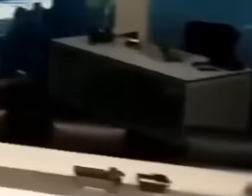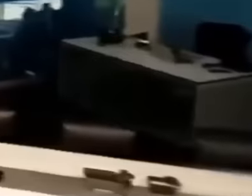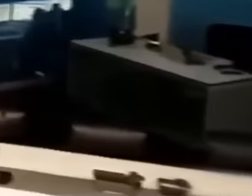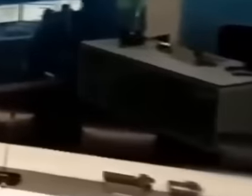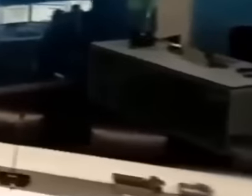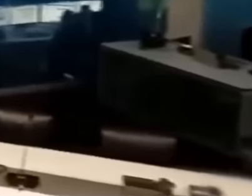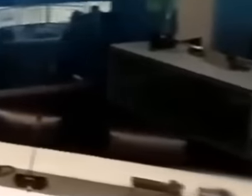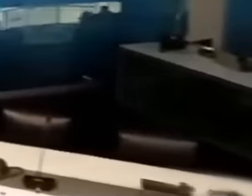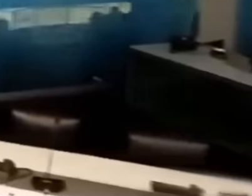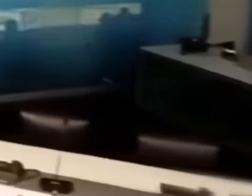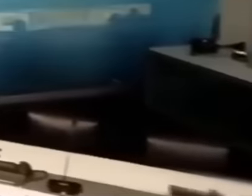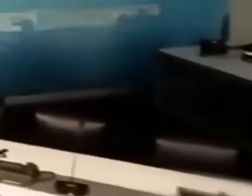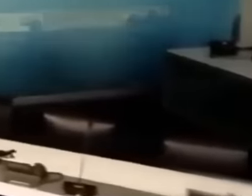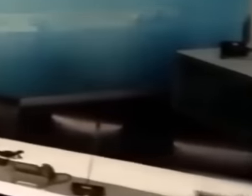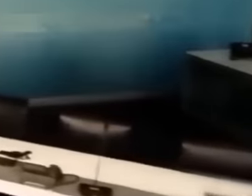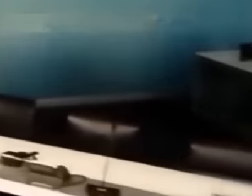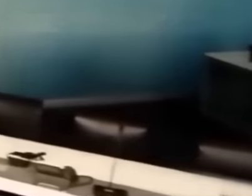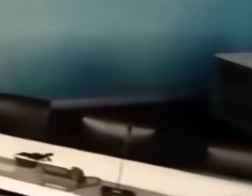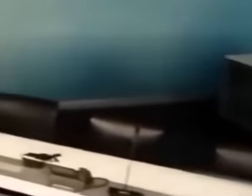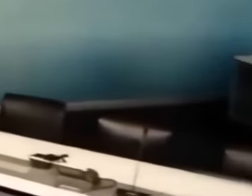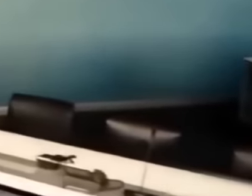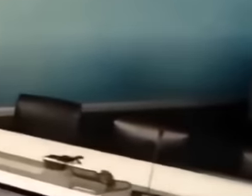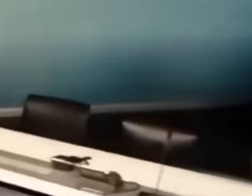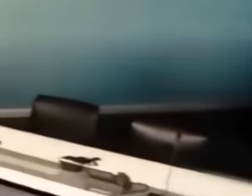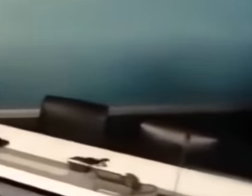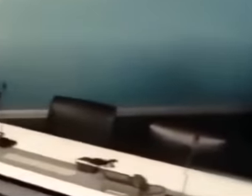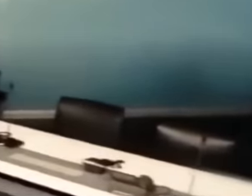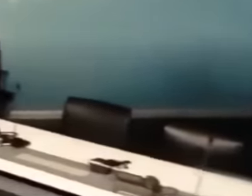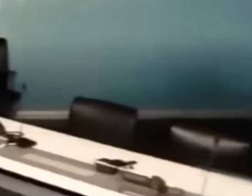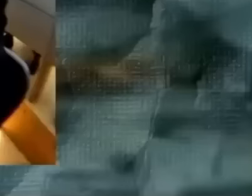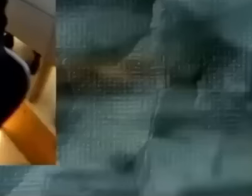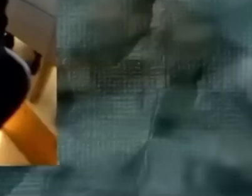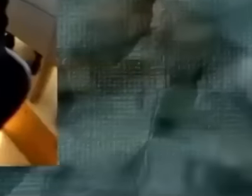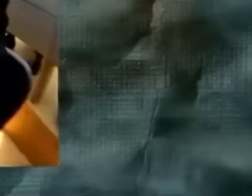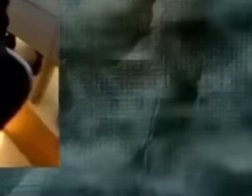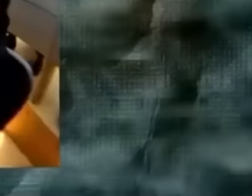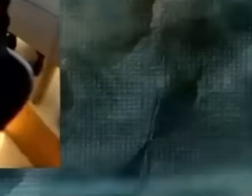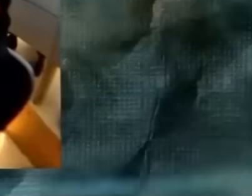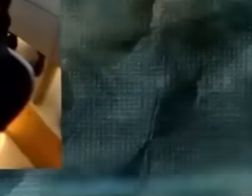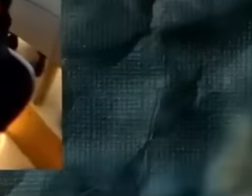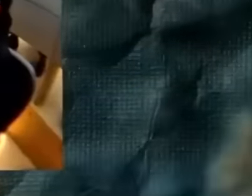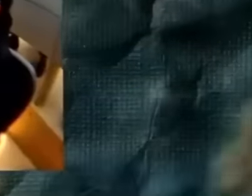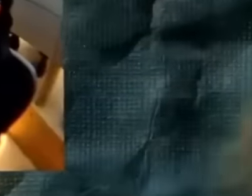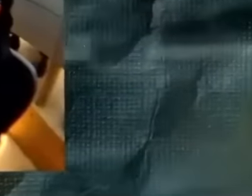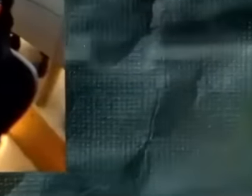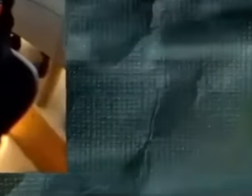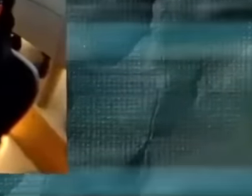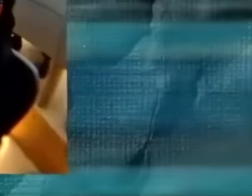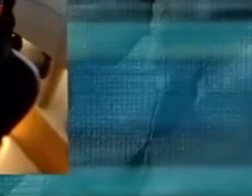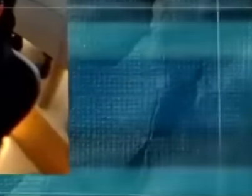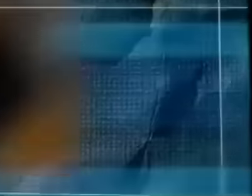In addition, four security modules were built, national alert operations and